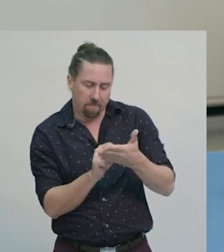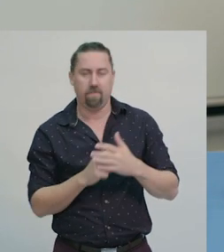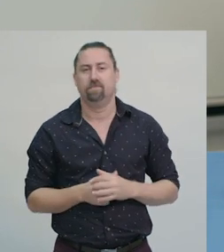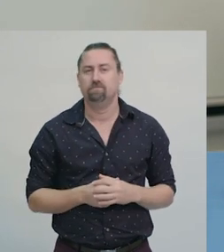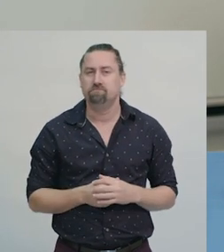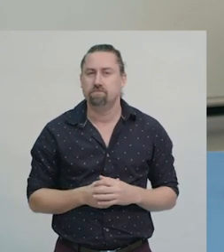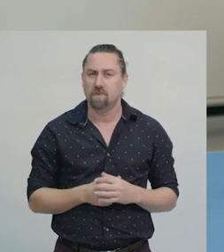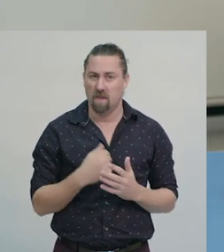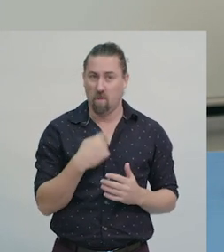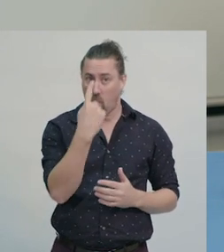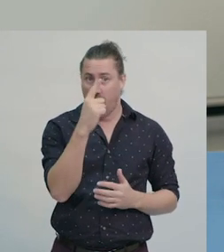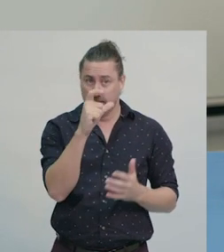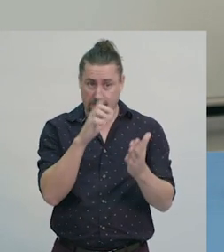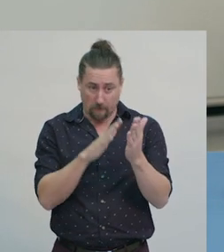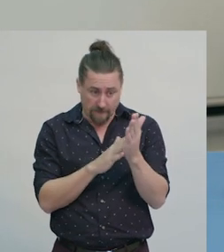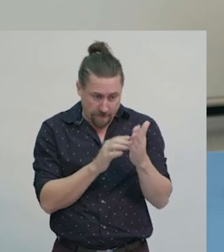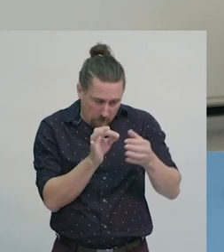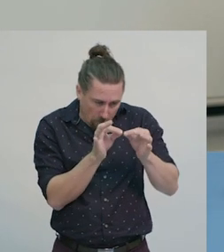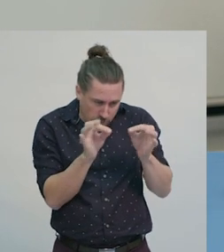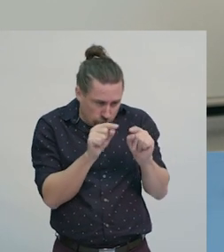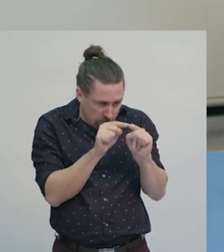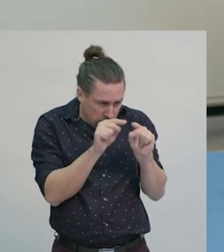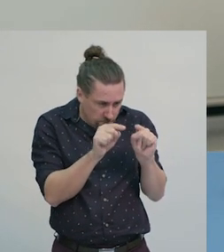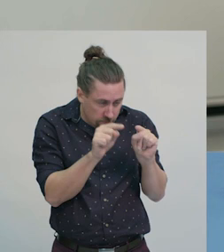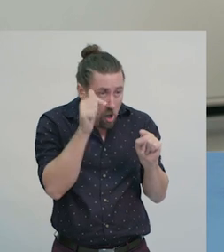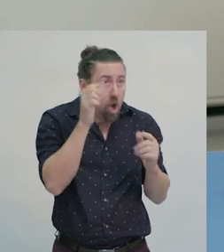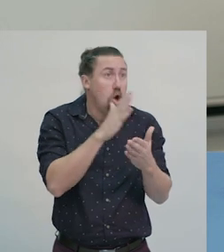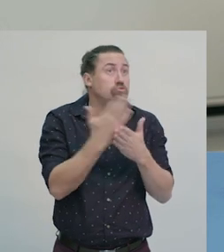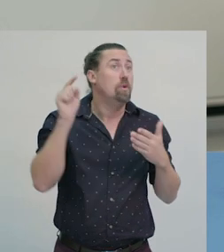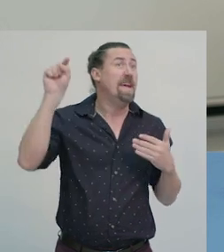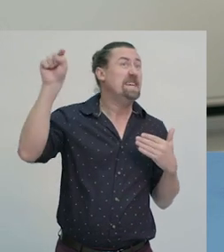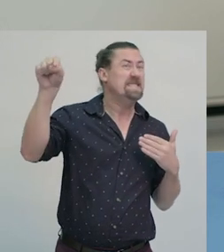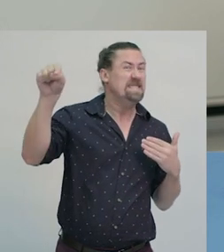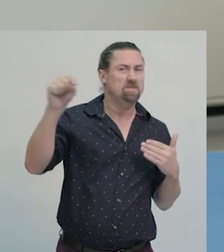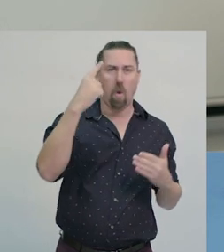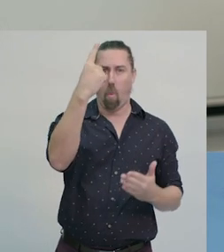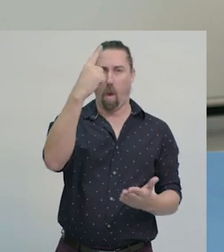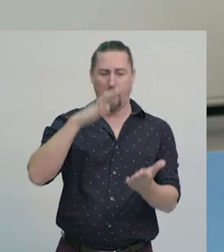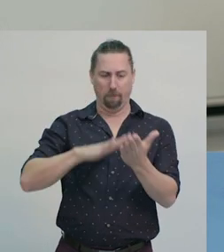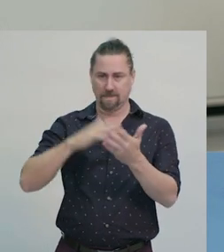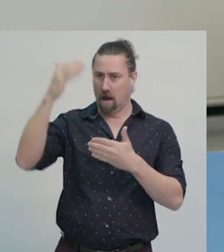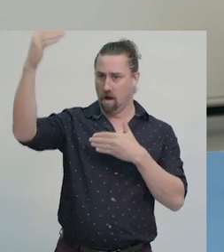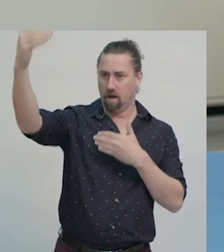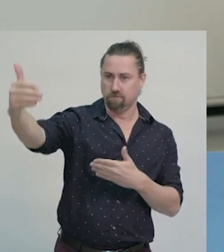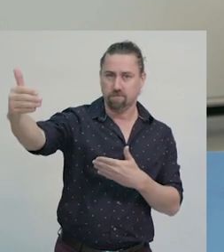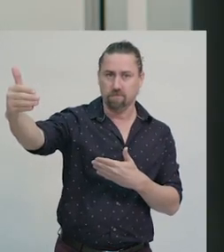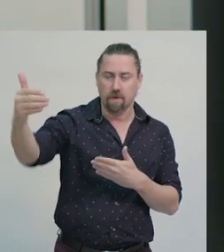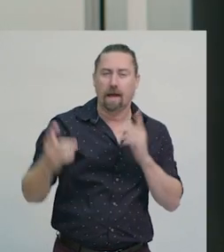If we measure 1cm on the map, that is equal to 1m of actual distance.